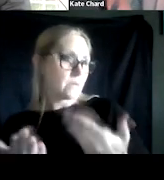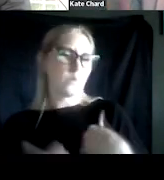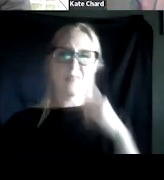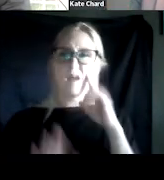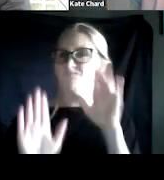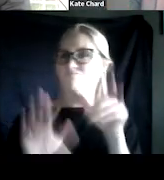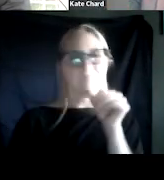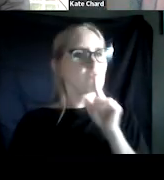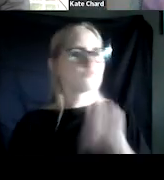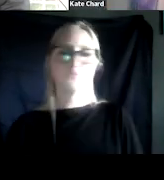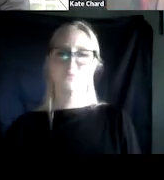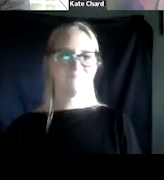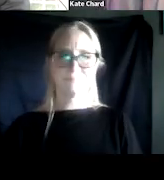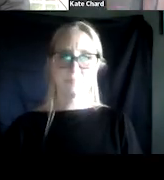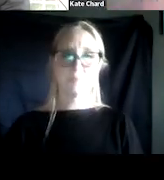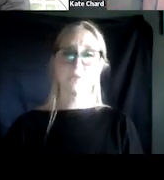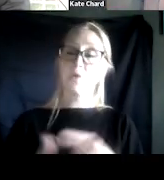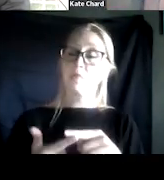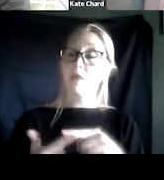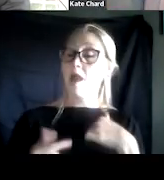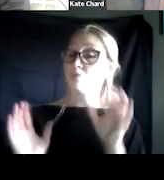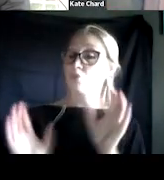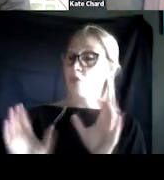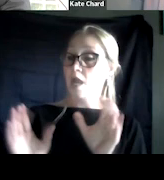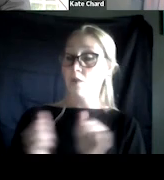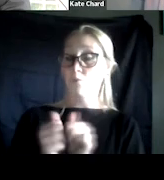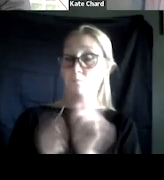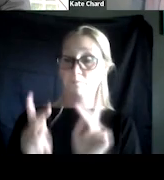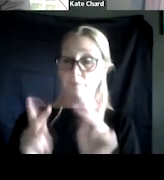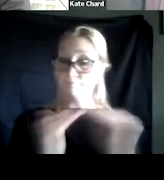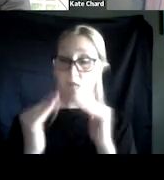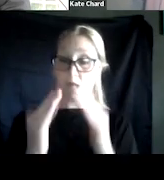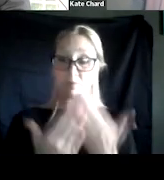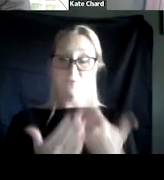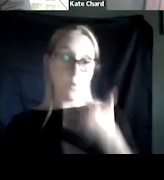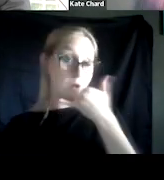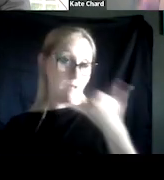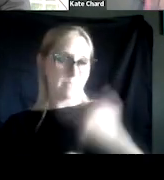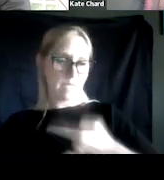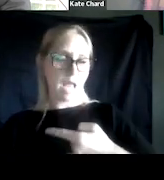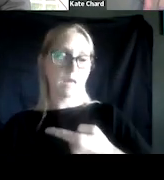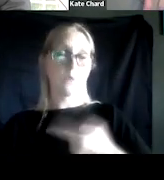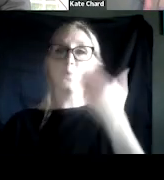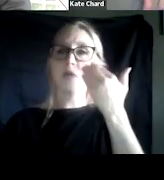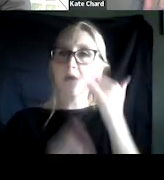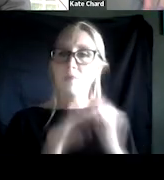And I was chatting with colleagues before this call on the fact that we know that some people eat too much when they have PTSD.